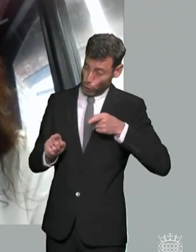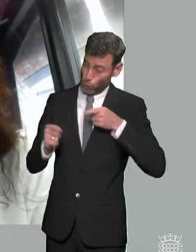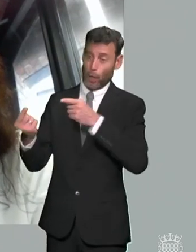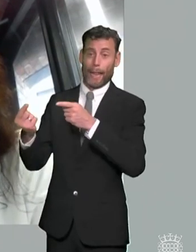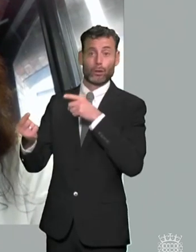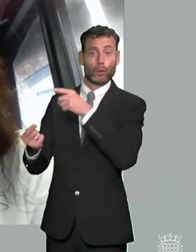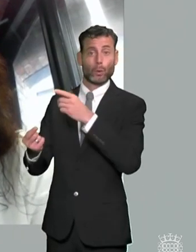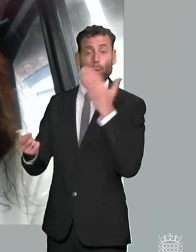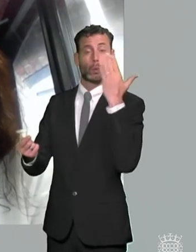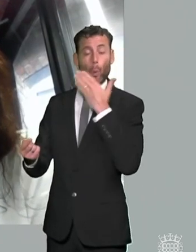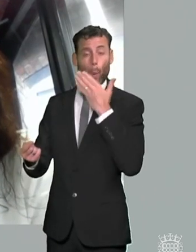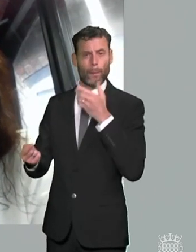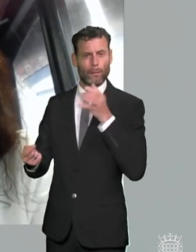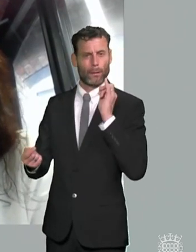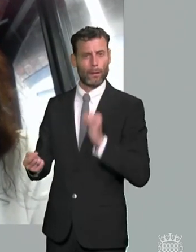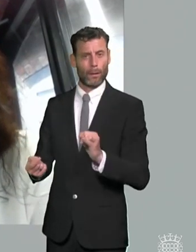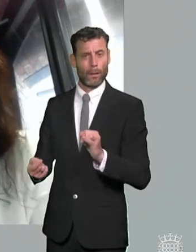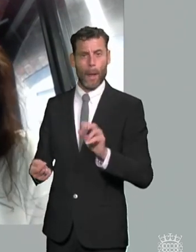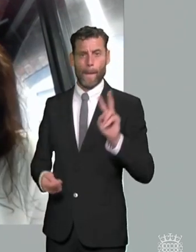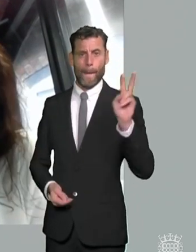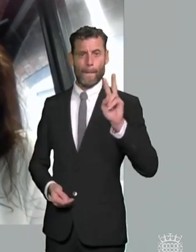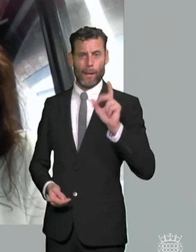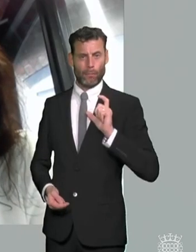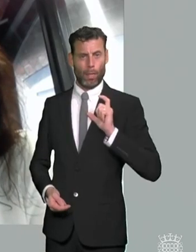breakdown between schools and families so that the remedies that the tribunal can